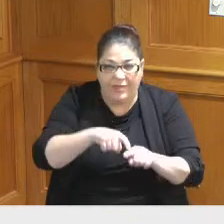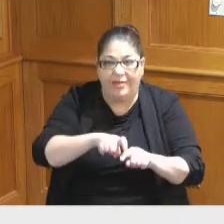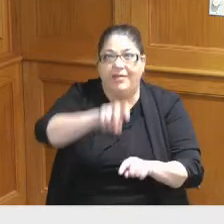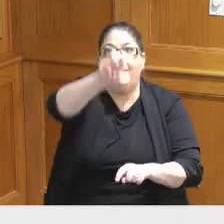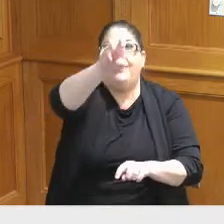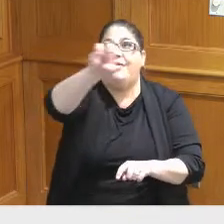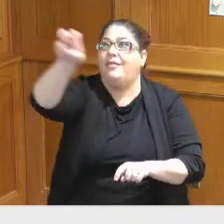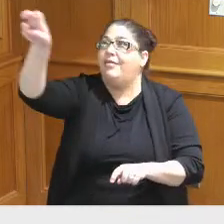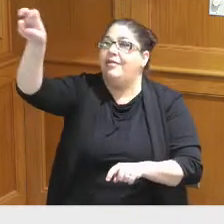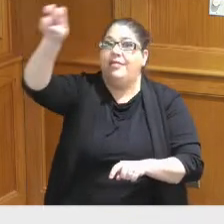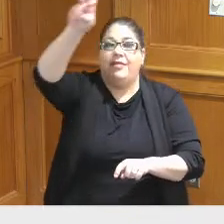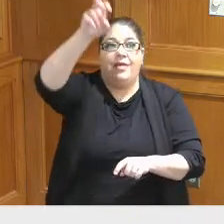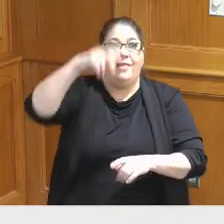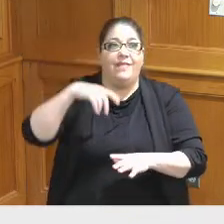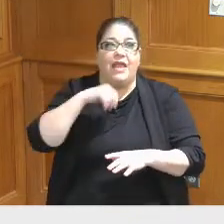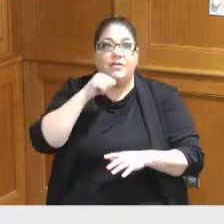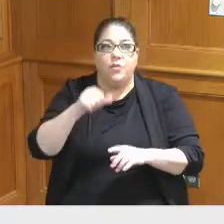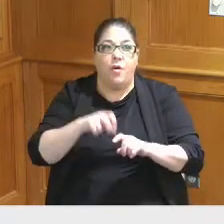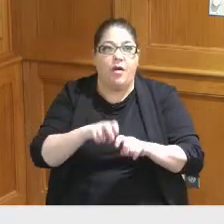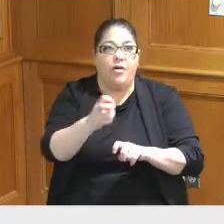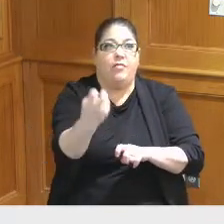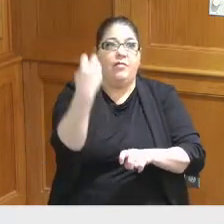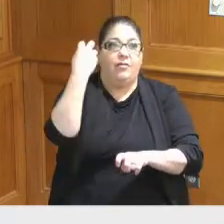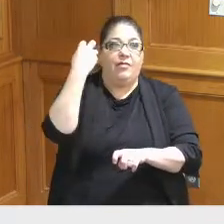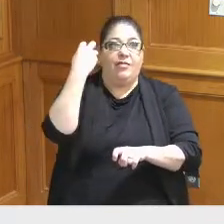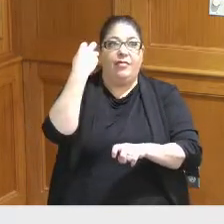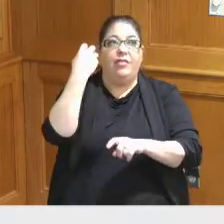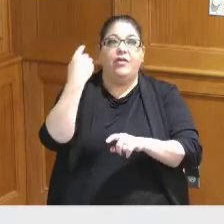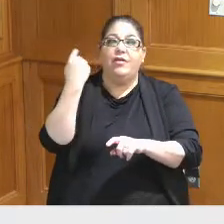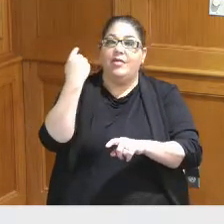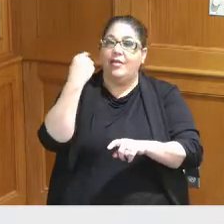because they previously tied into the Millennium and created you to a mezzanine